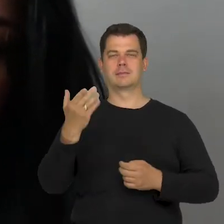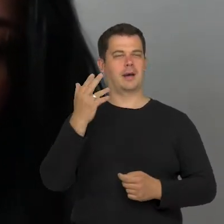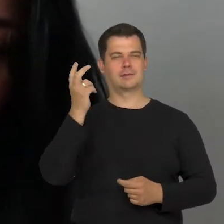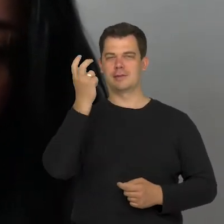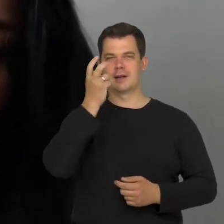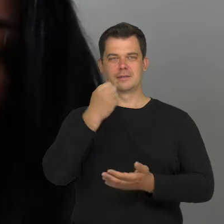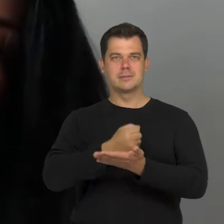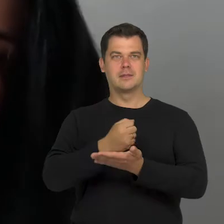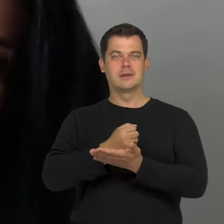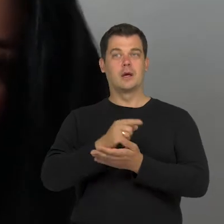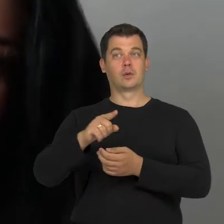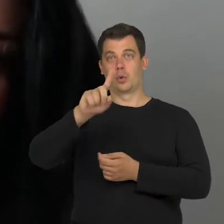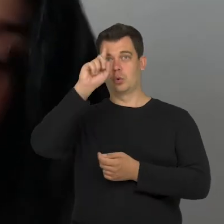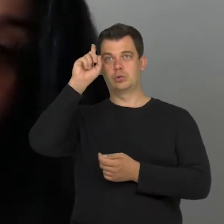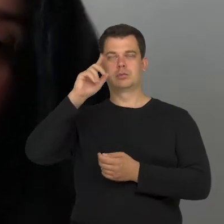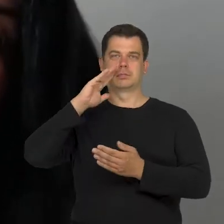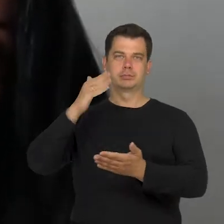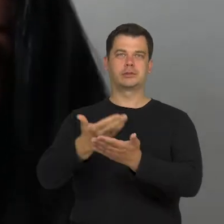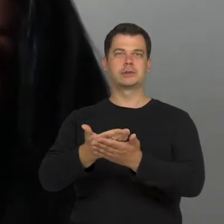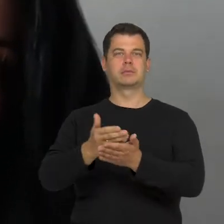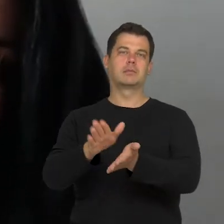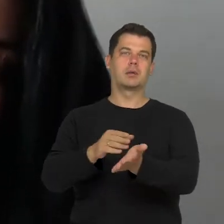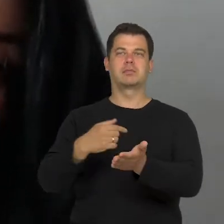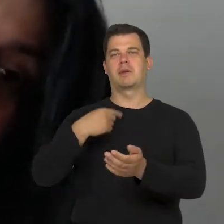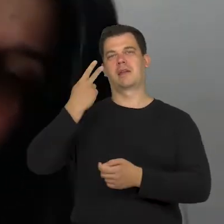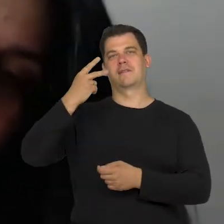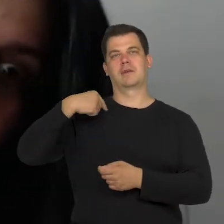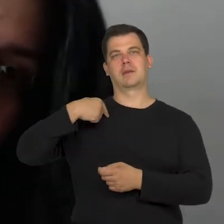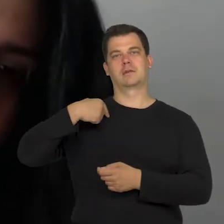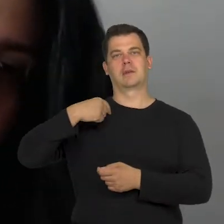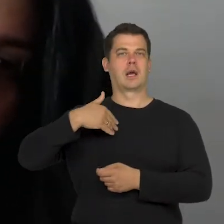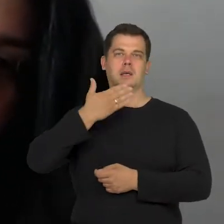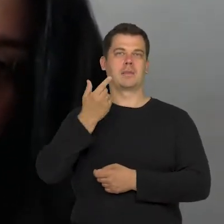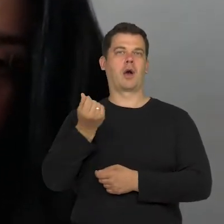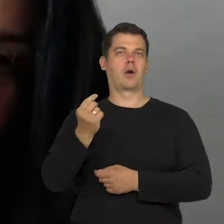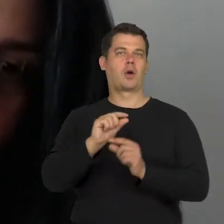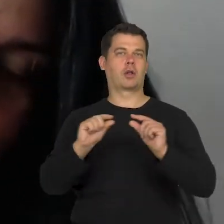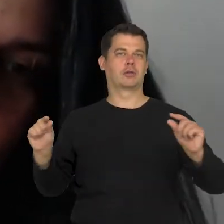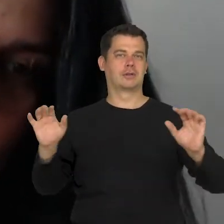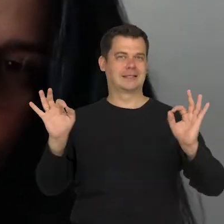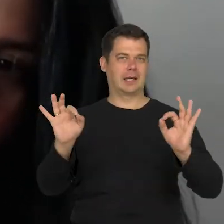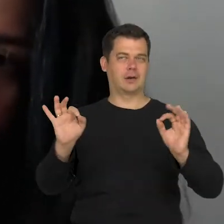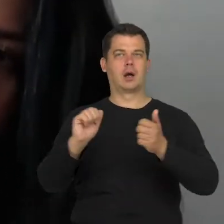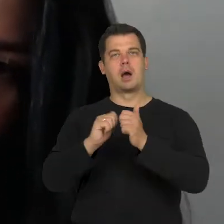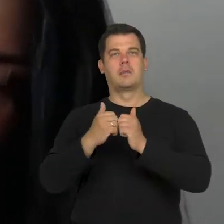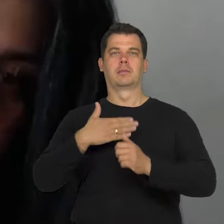when people find the courage to say that just by looking, they can't tell that my bank account is almost empty or that I have problems with my back